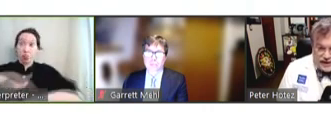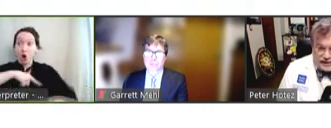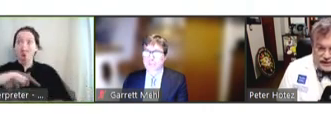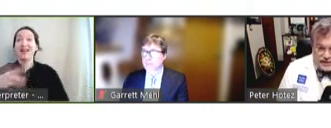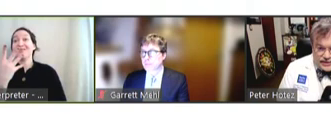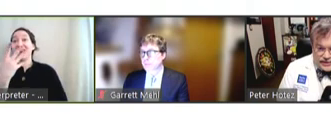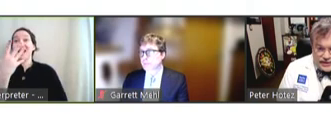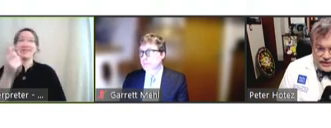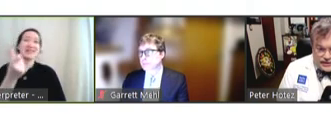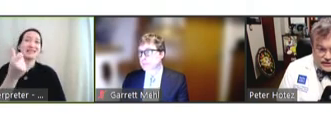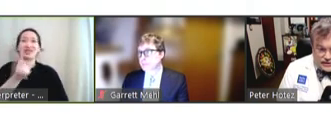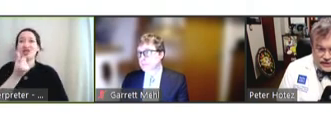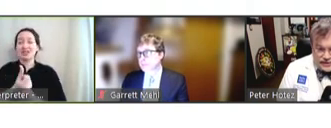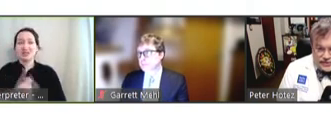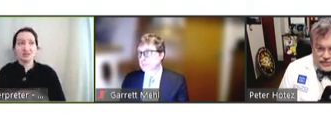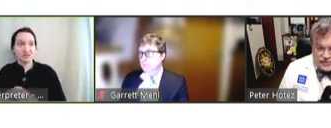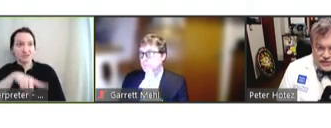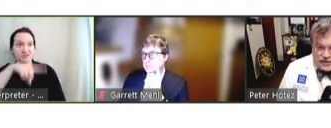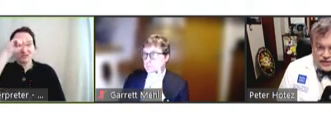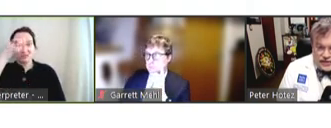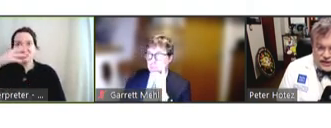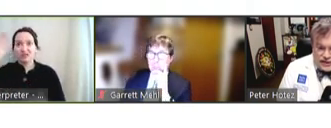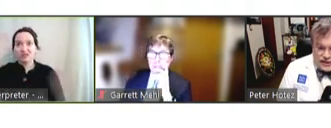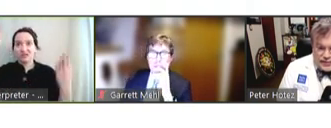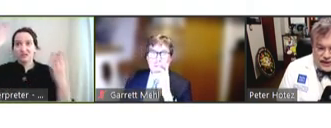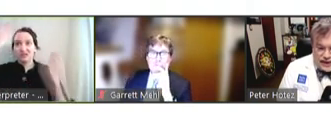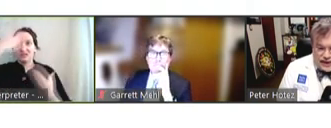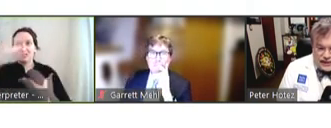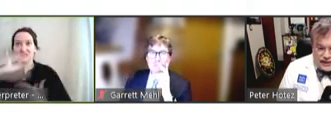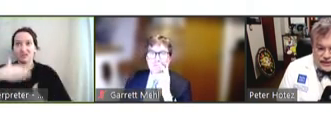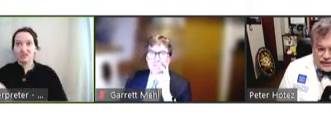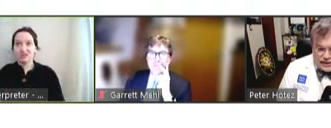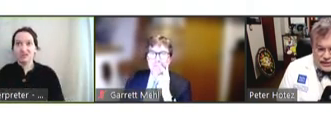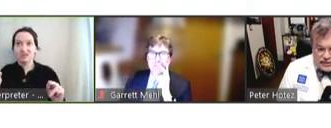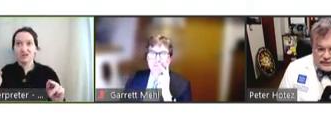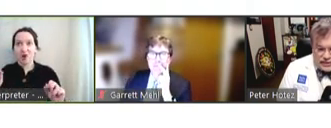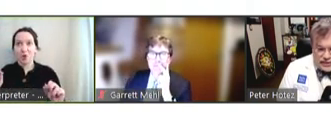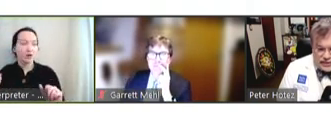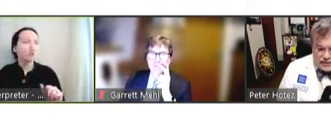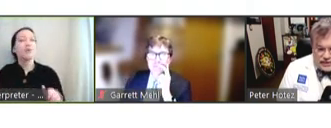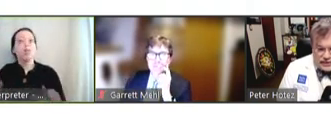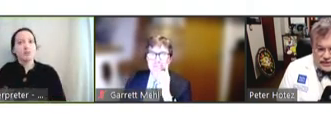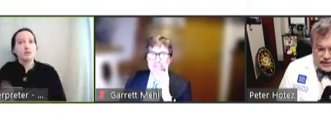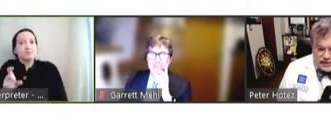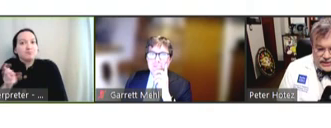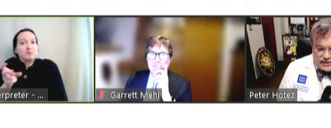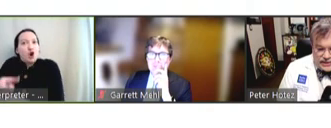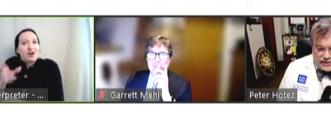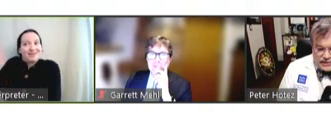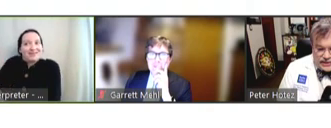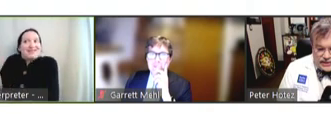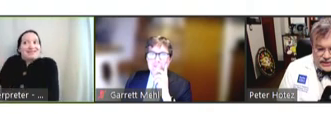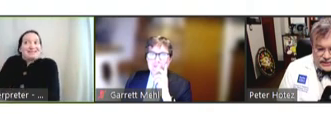or 10 years and their eyes glaze over. And they are tough targets, so that's, you know -- I'd